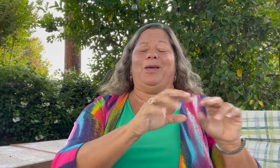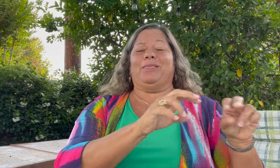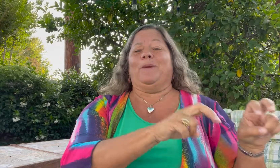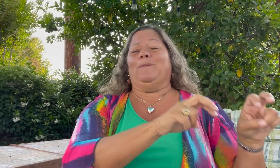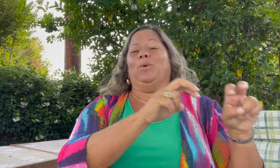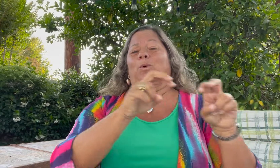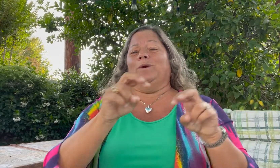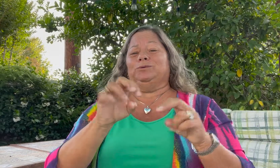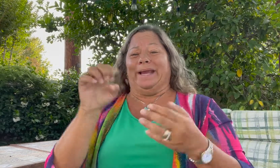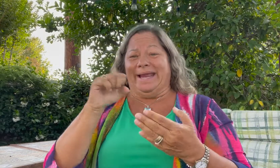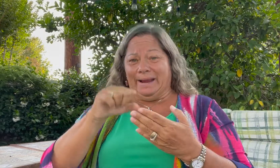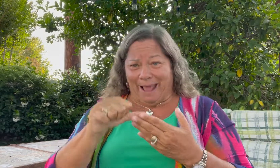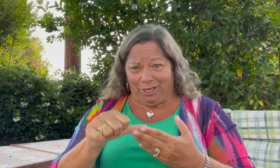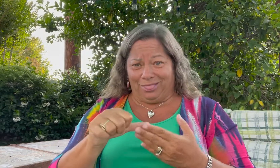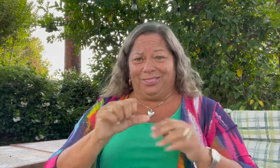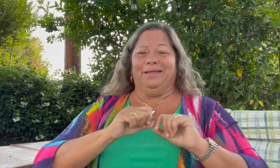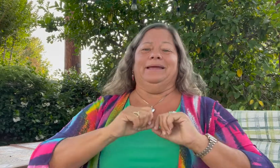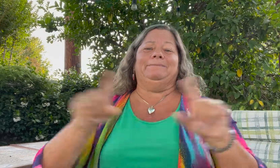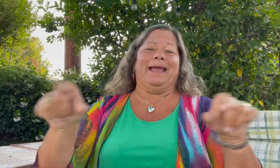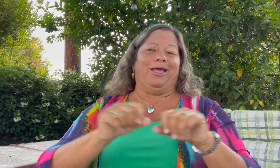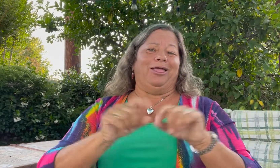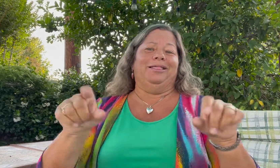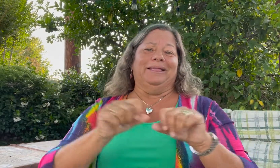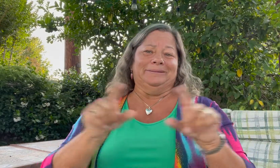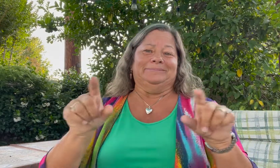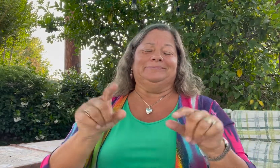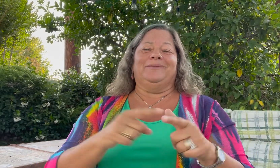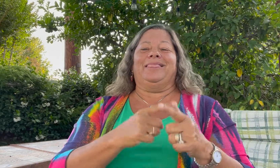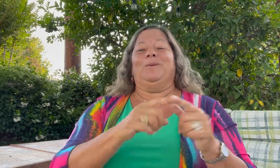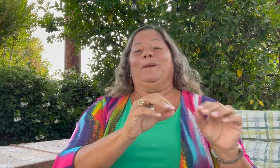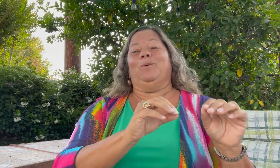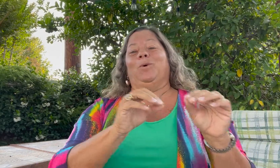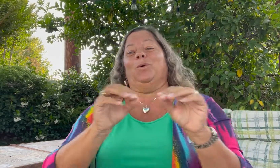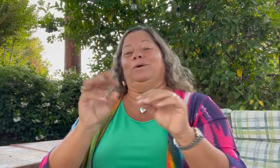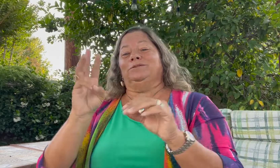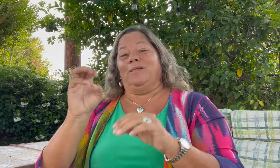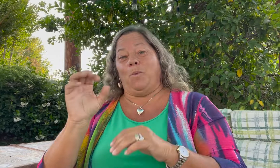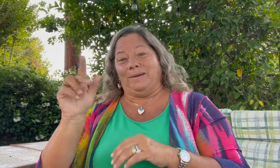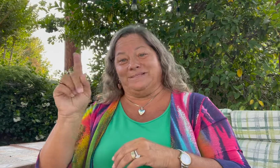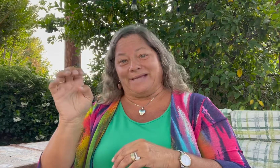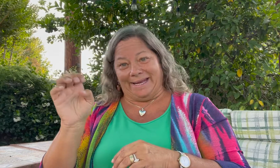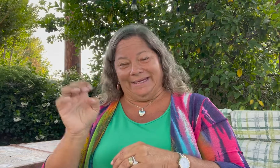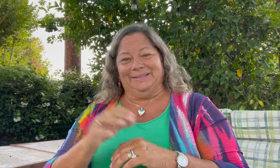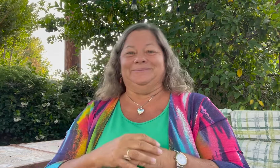Then we moved to e-mail, and we sent out many emails. Then we moved to our website.